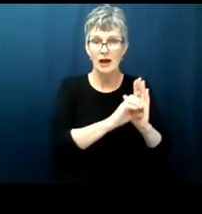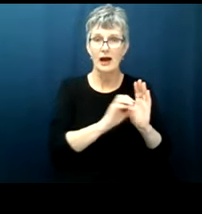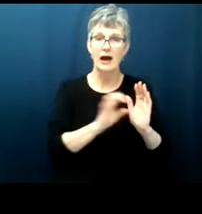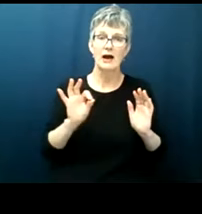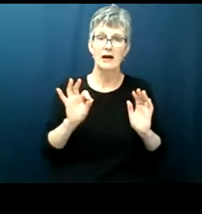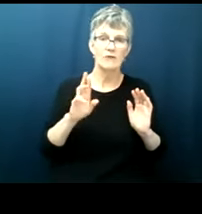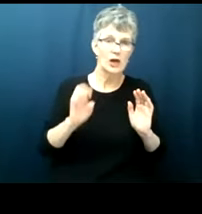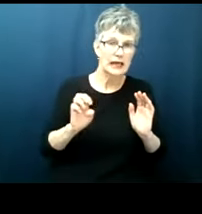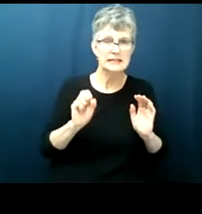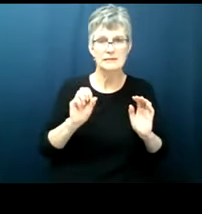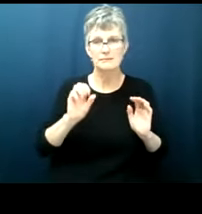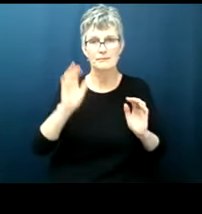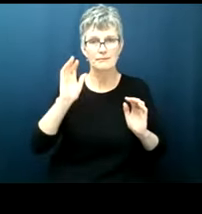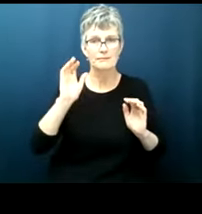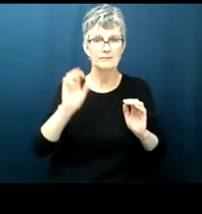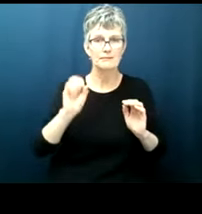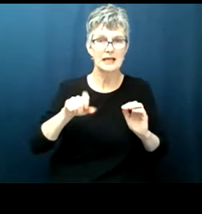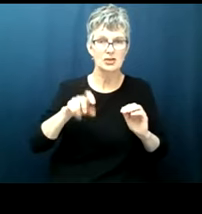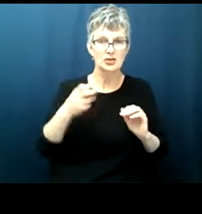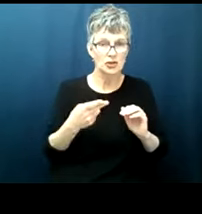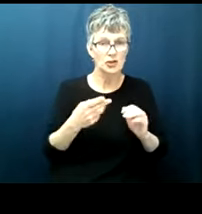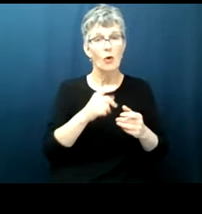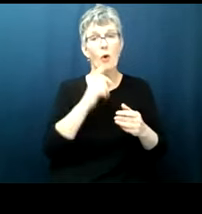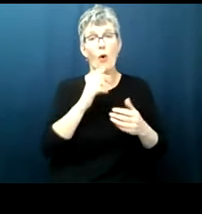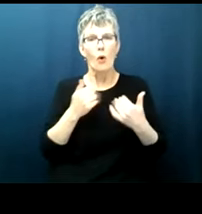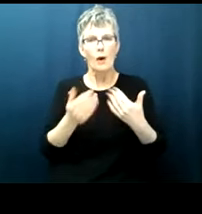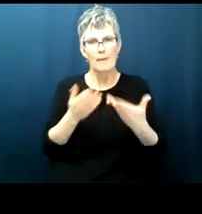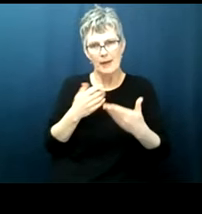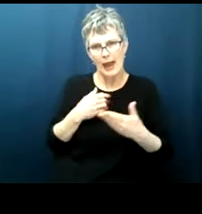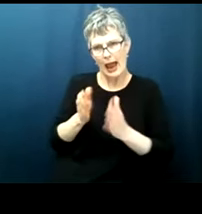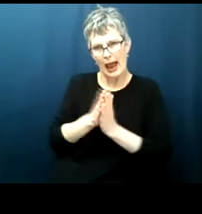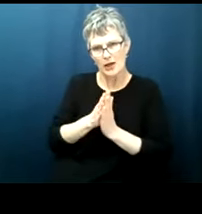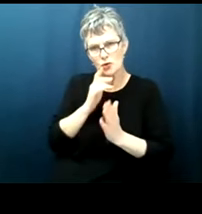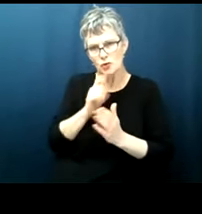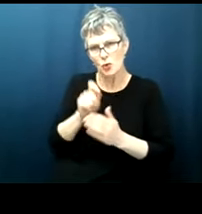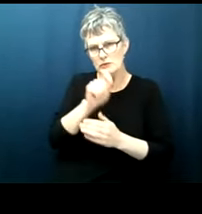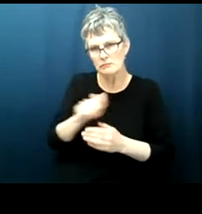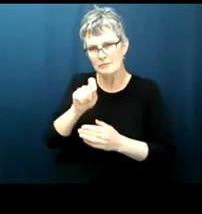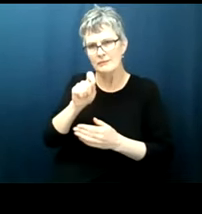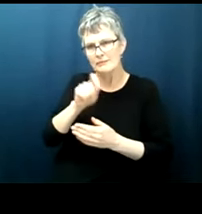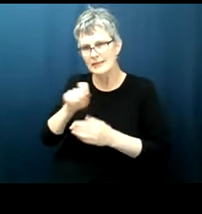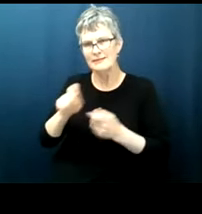lines around certain words and not make any other marks on the paper so when i give these tests i i